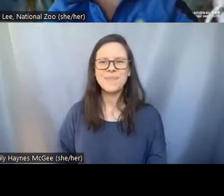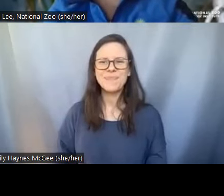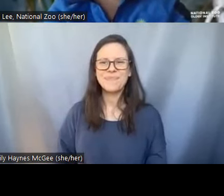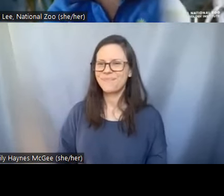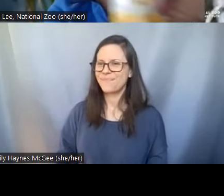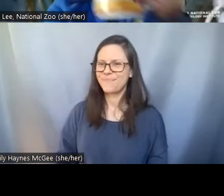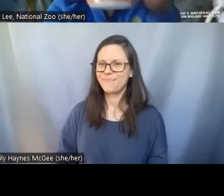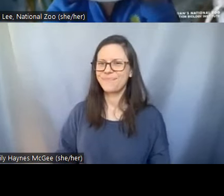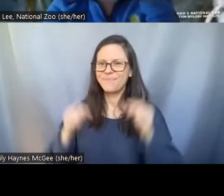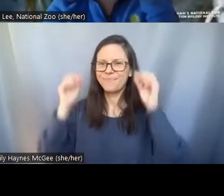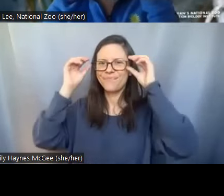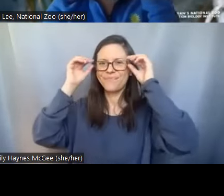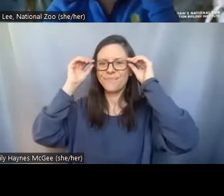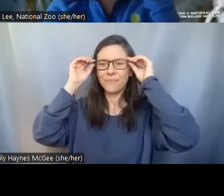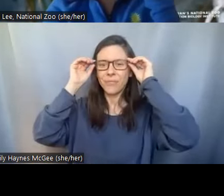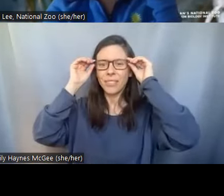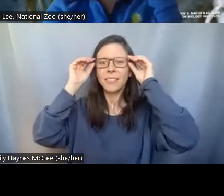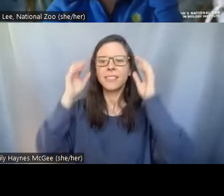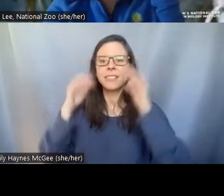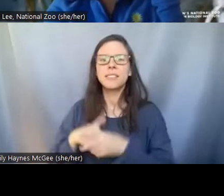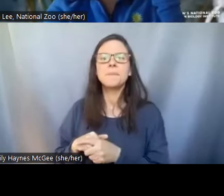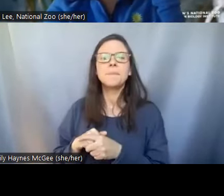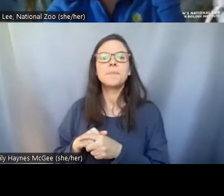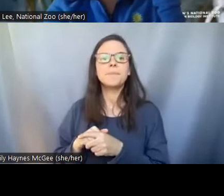and I also just want to point out while we're on this screen that that cat in the